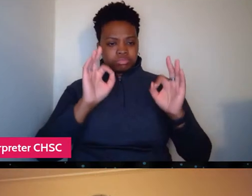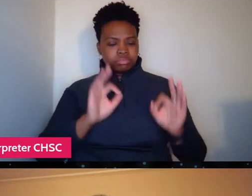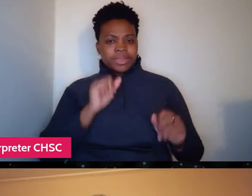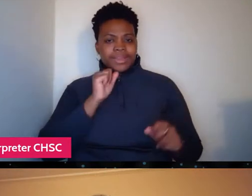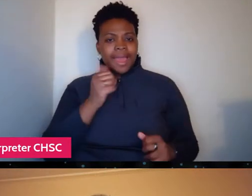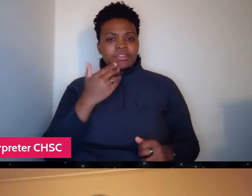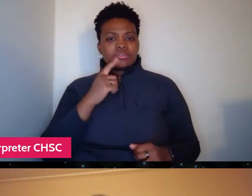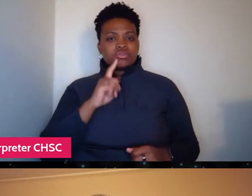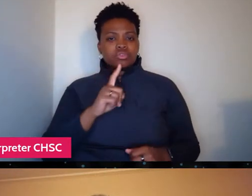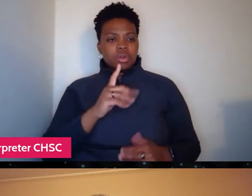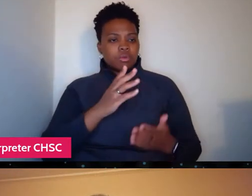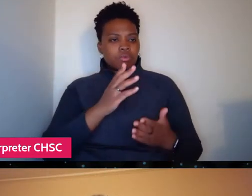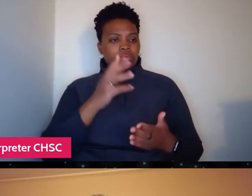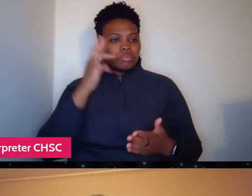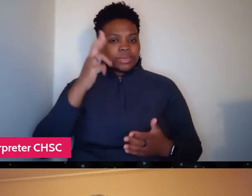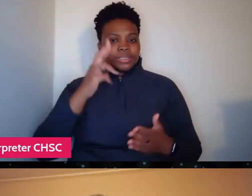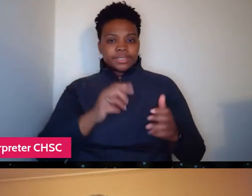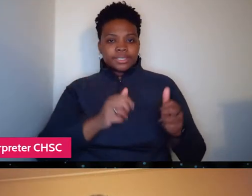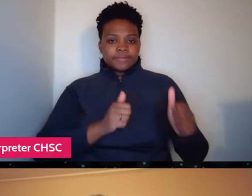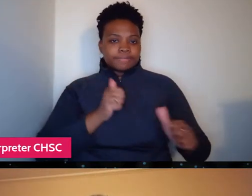and what journey he's on in life.